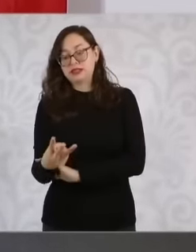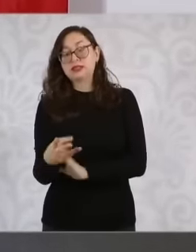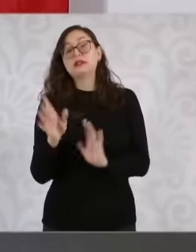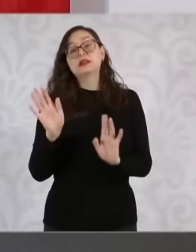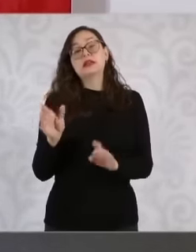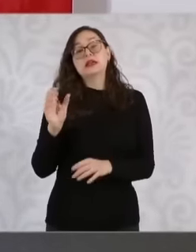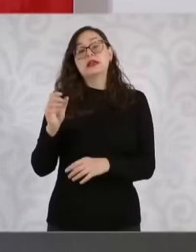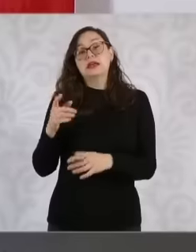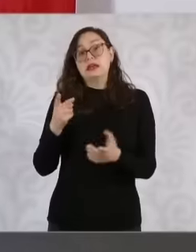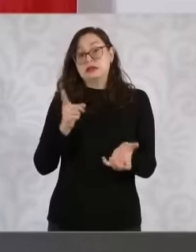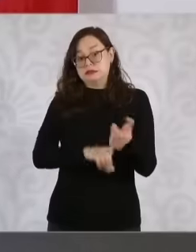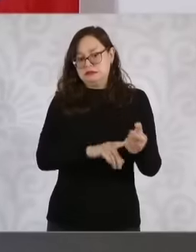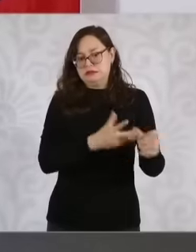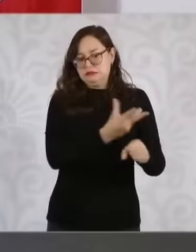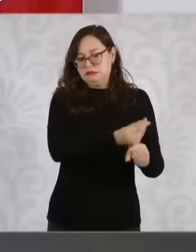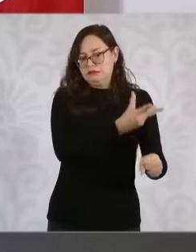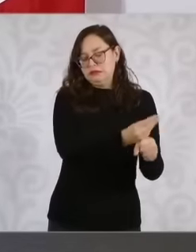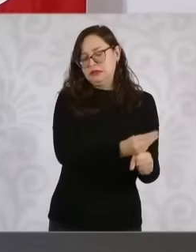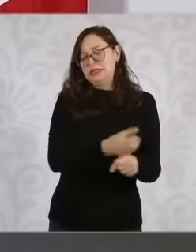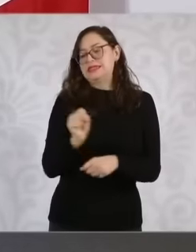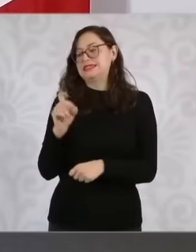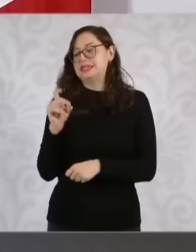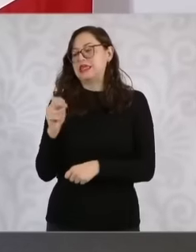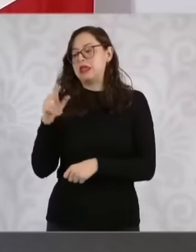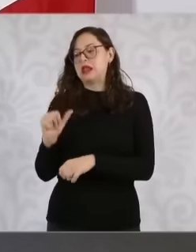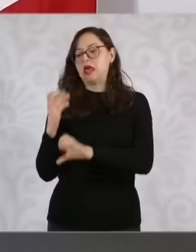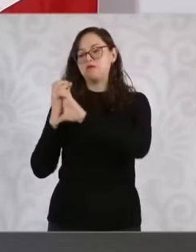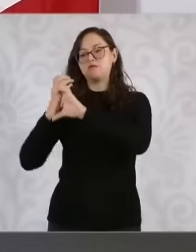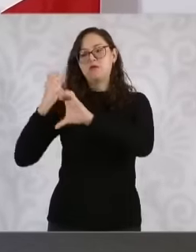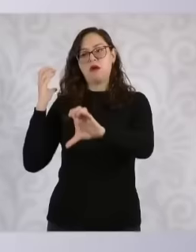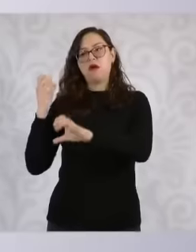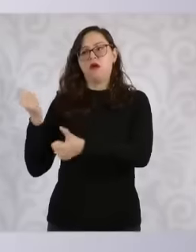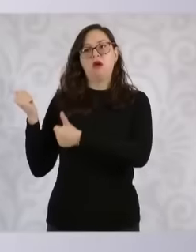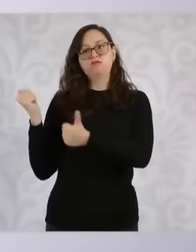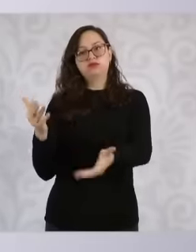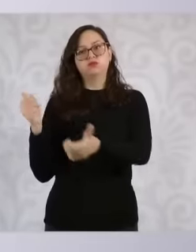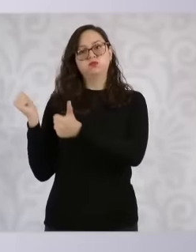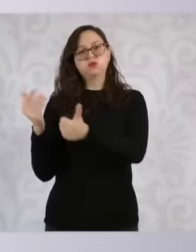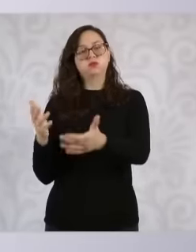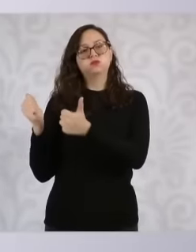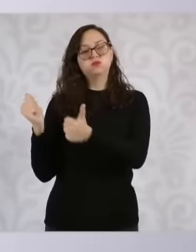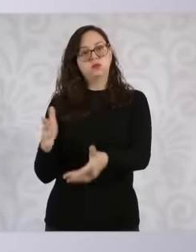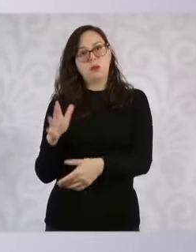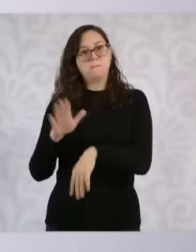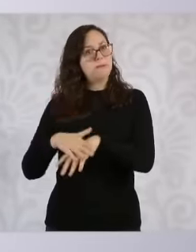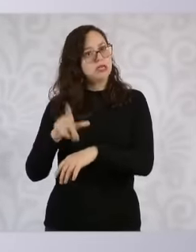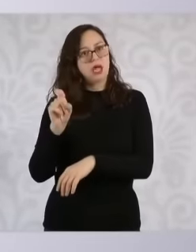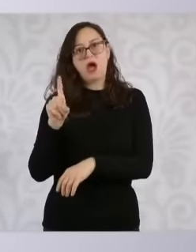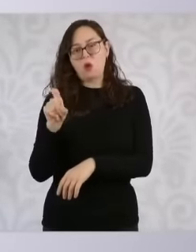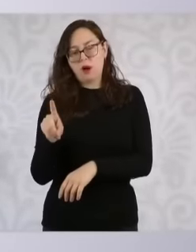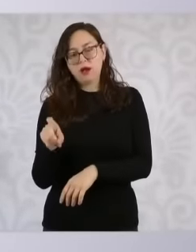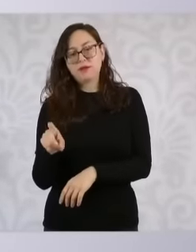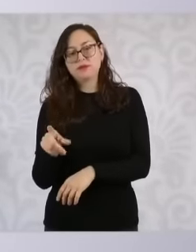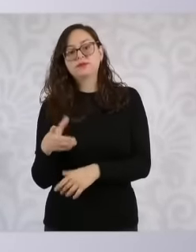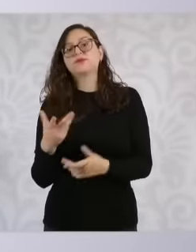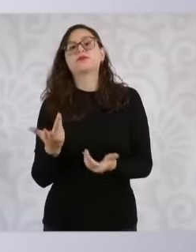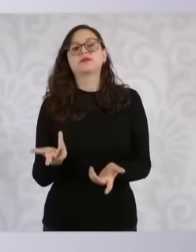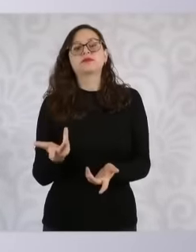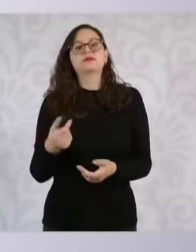water distribution, particularly in Acapulco. Yesterday it also came out in some of the means that